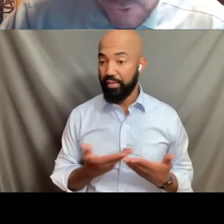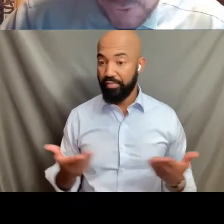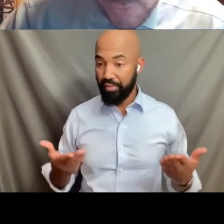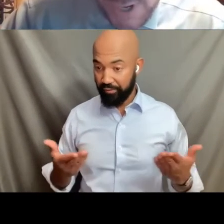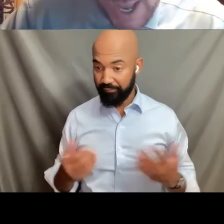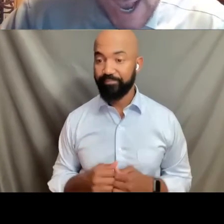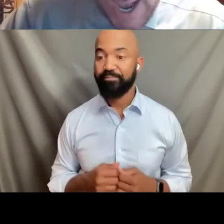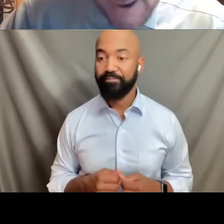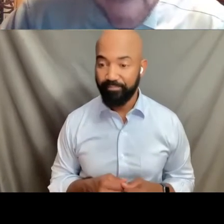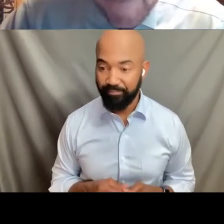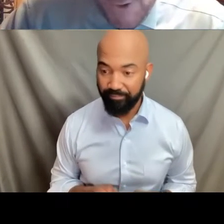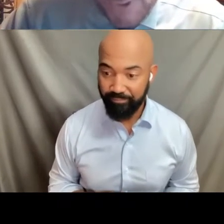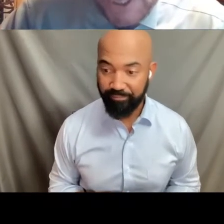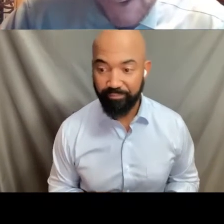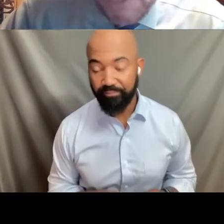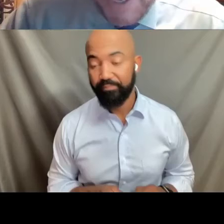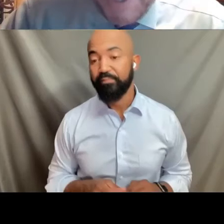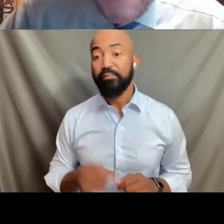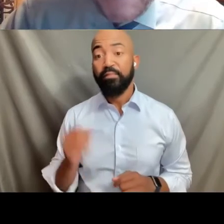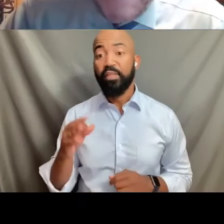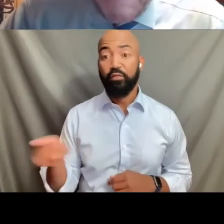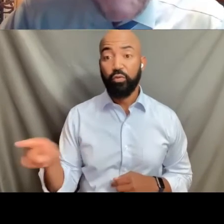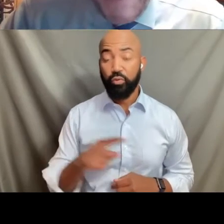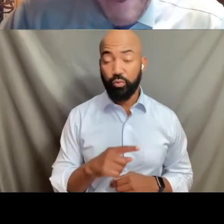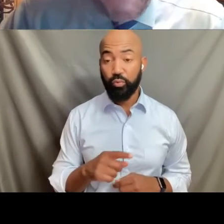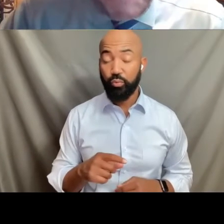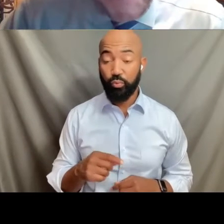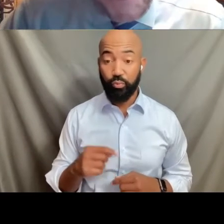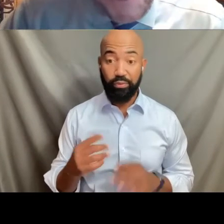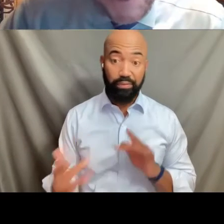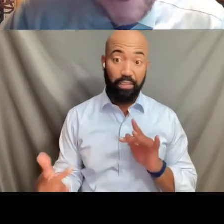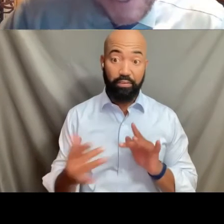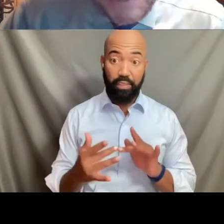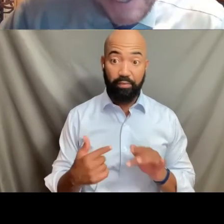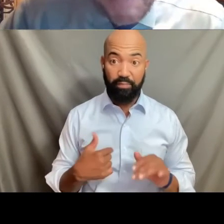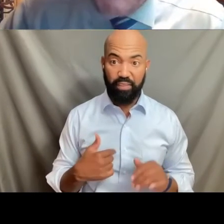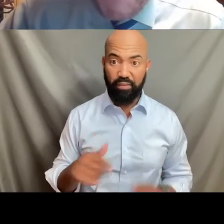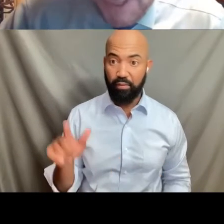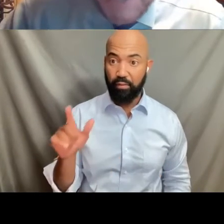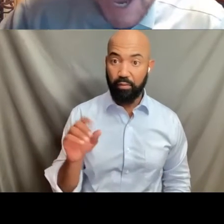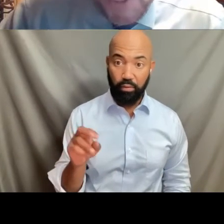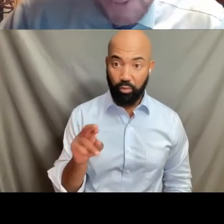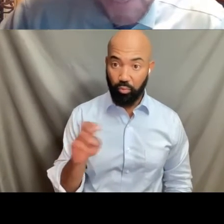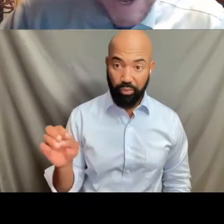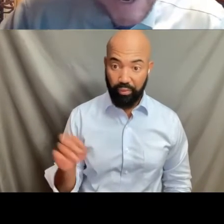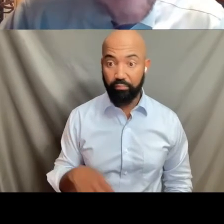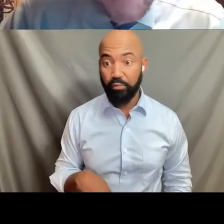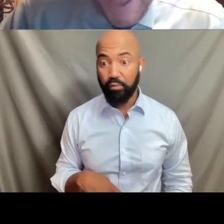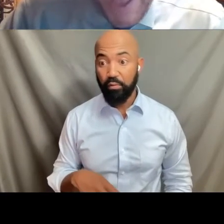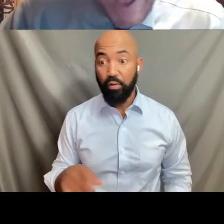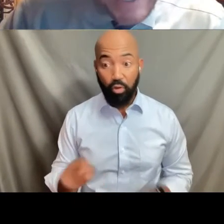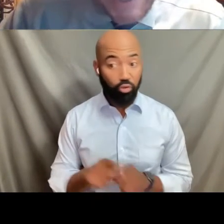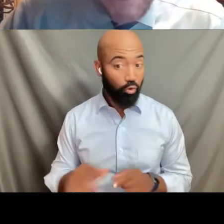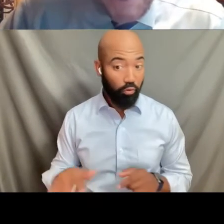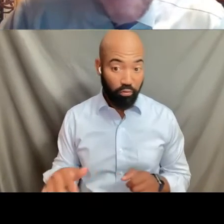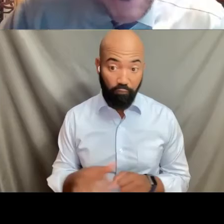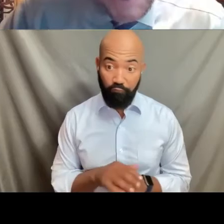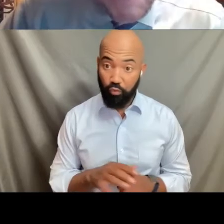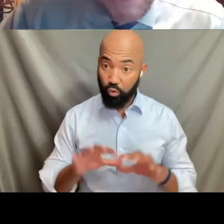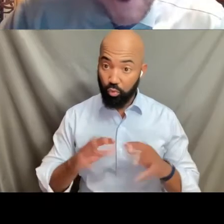if you do reach out to me, and I will say, Loree, that and the entire group, again,